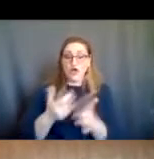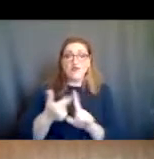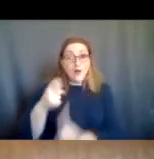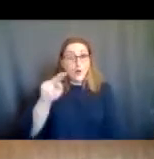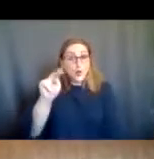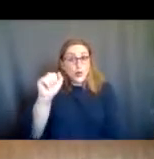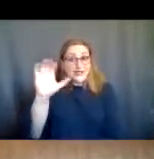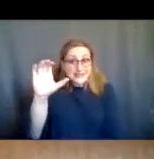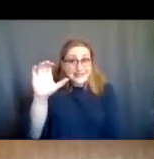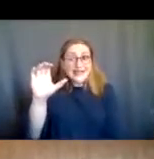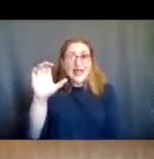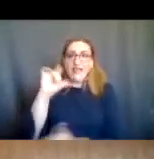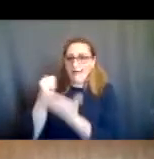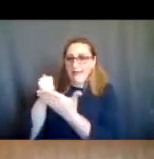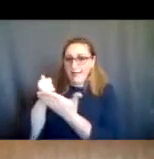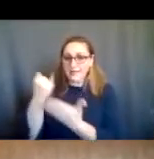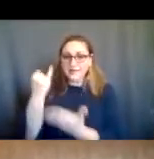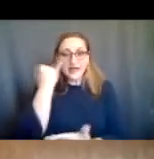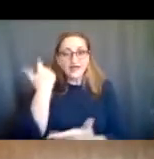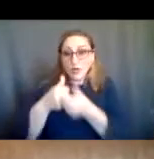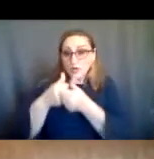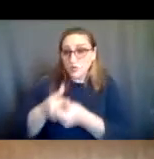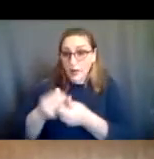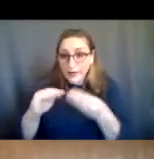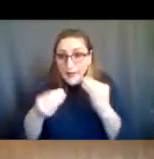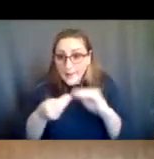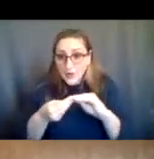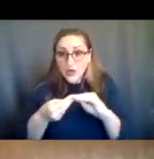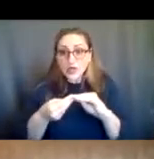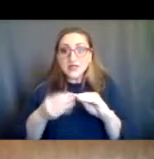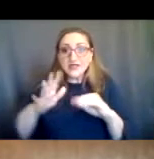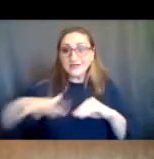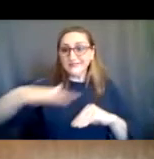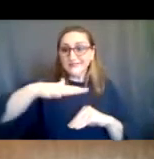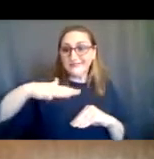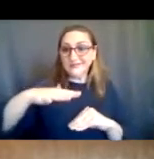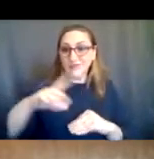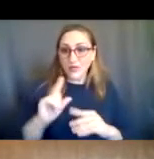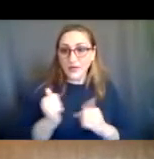New Yorkny Department of Health, and we have a COVID-19 tracker from the city that is also helpful if you want to track numbers and things like that in